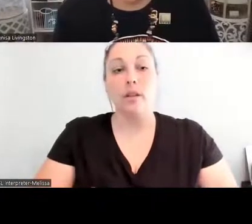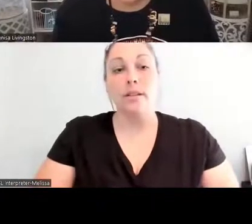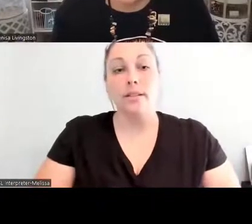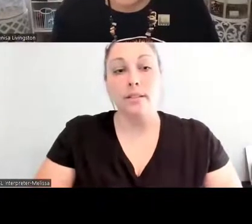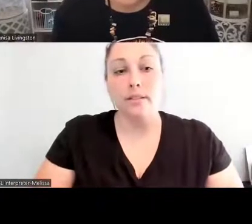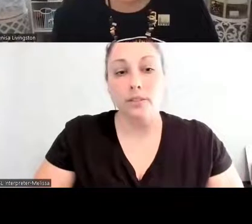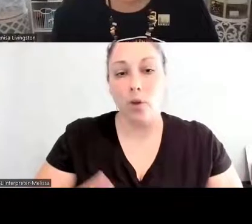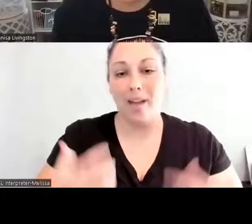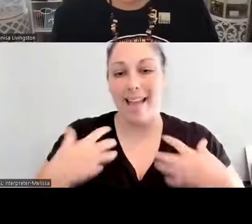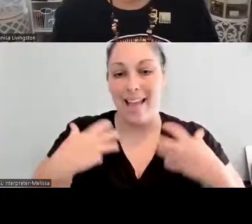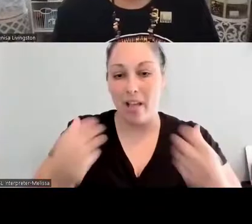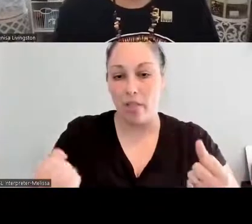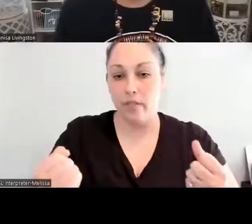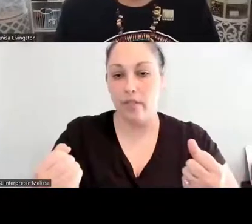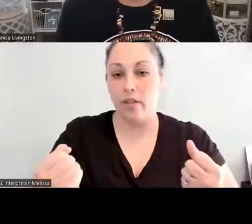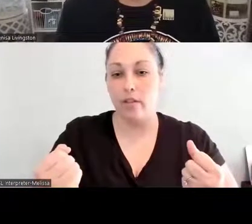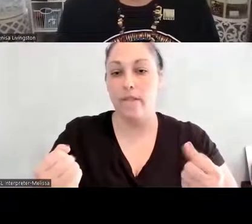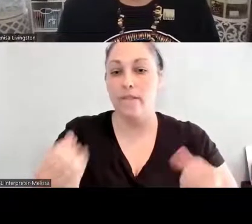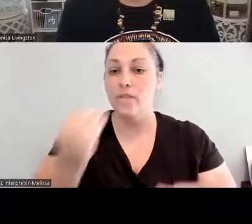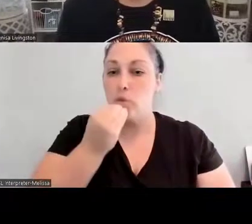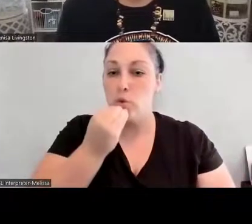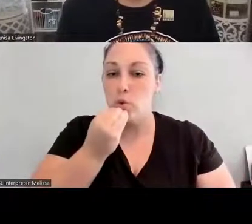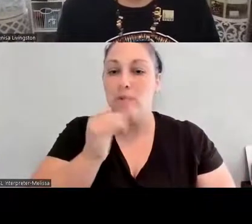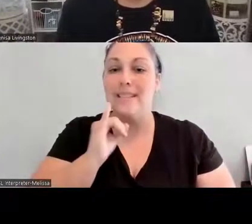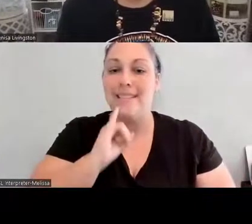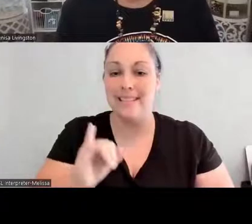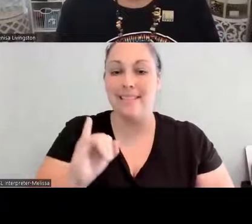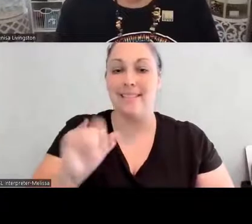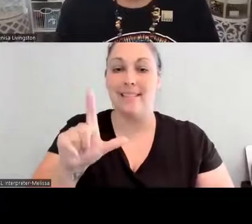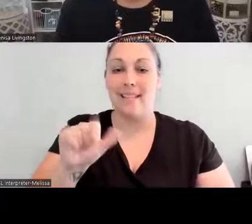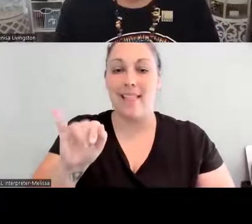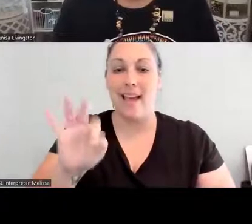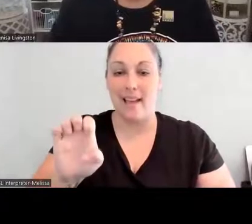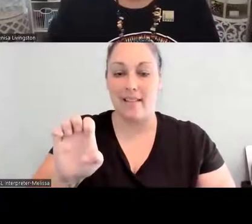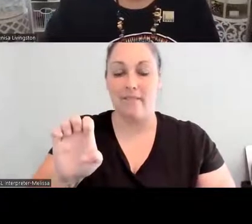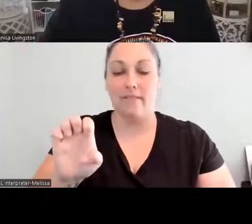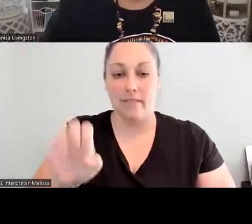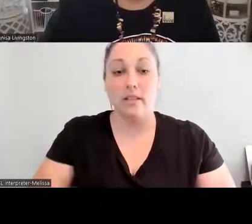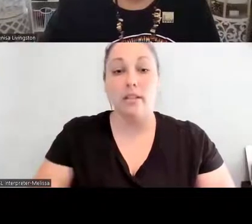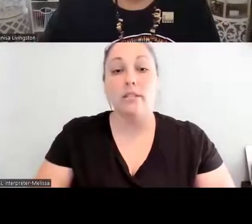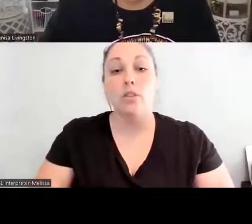food is life. And so as we think about how we use our languages in this